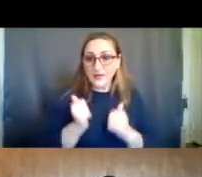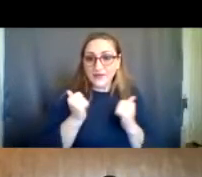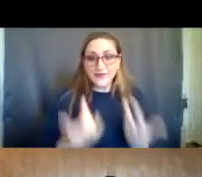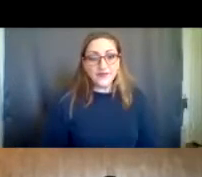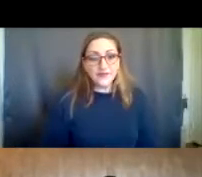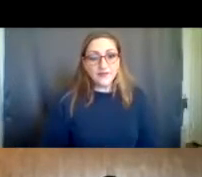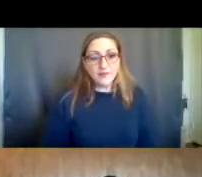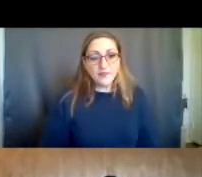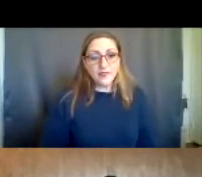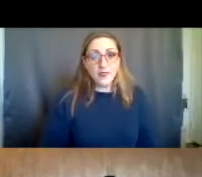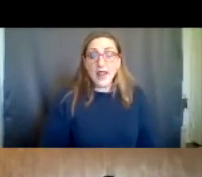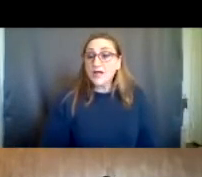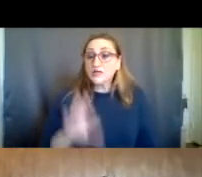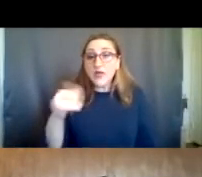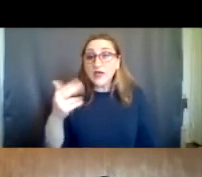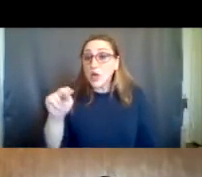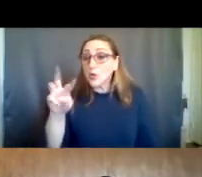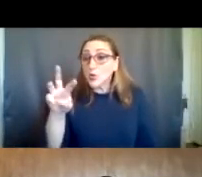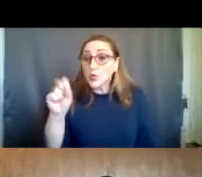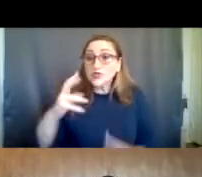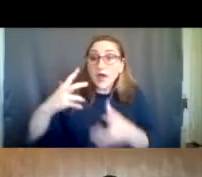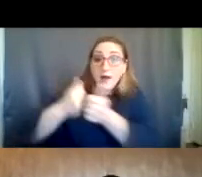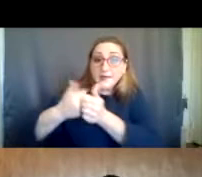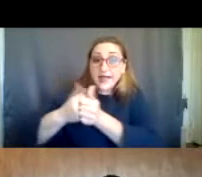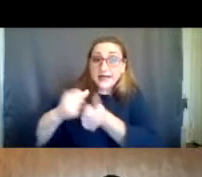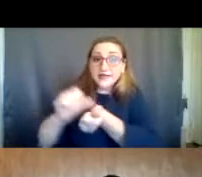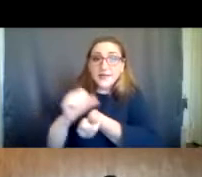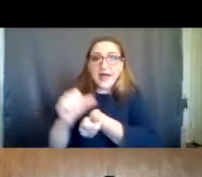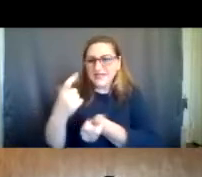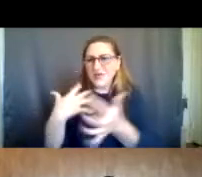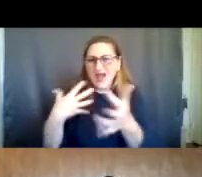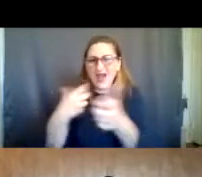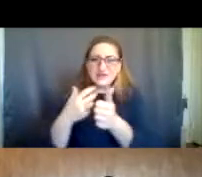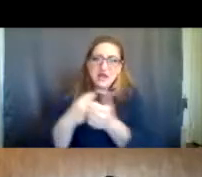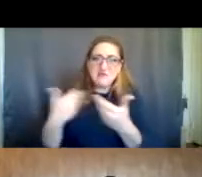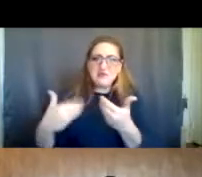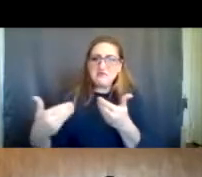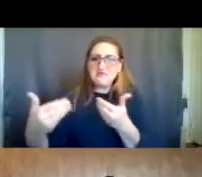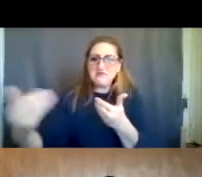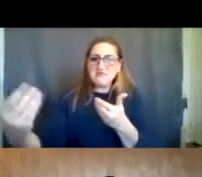your local jurisdiction. So that's our News & Up